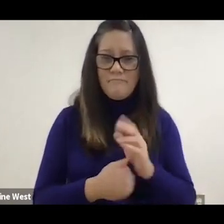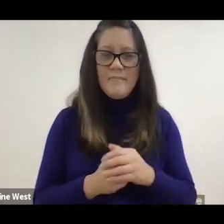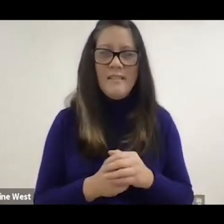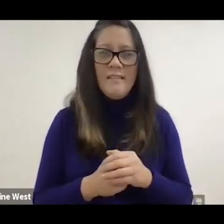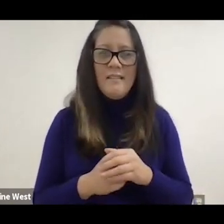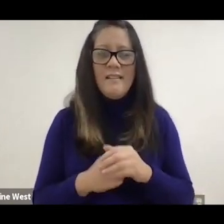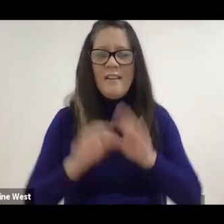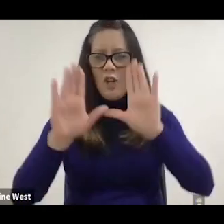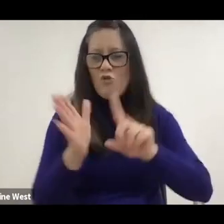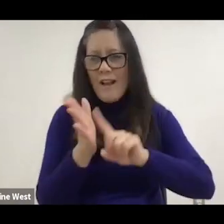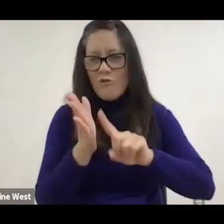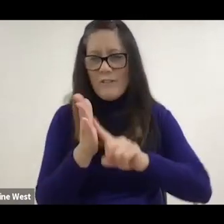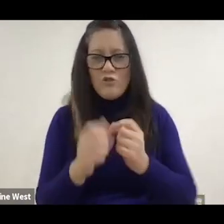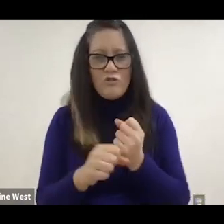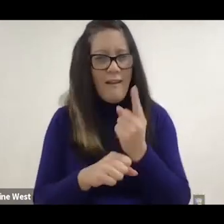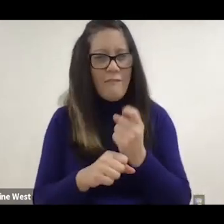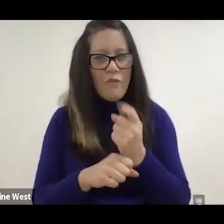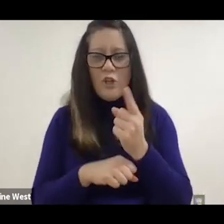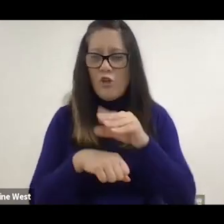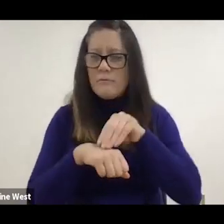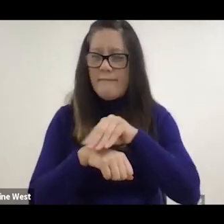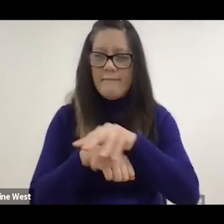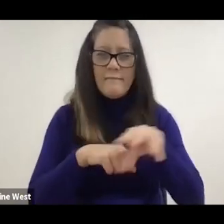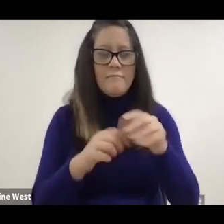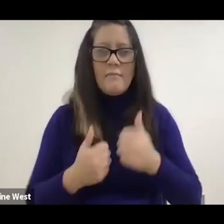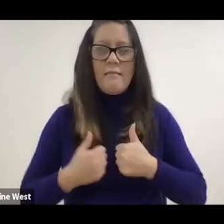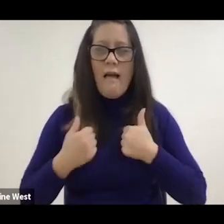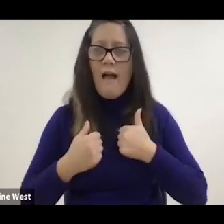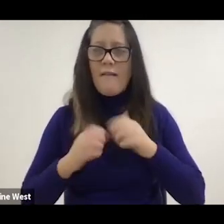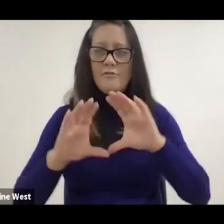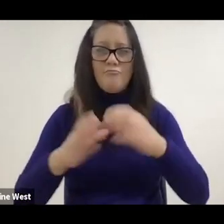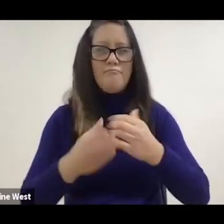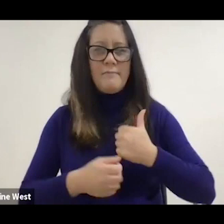They do the straight research every year that changes the lives of veterans